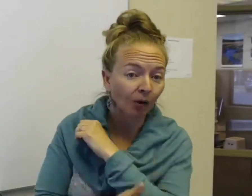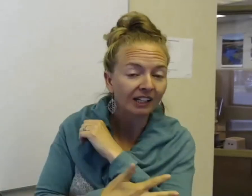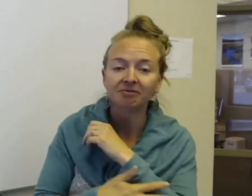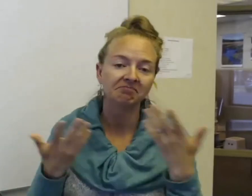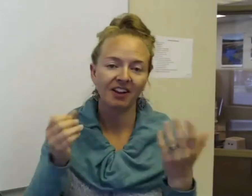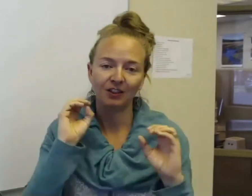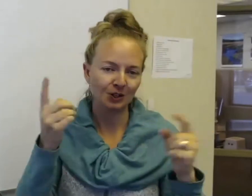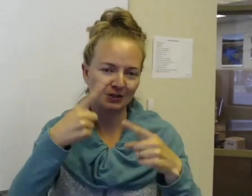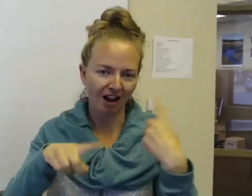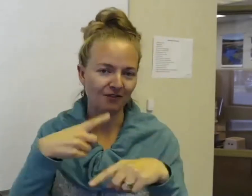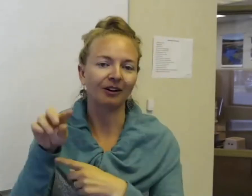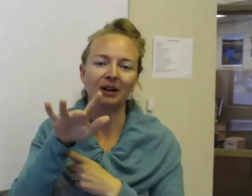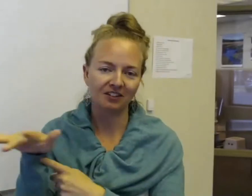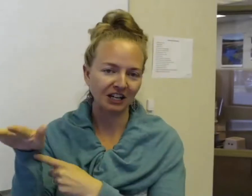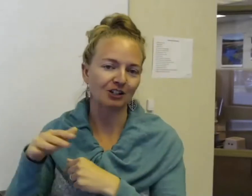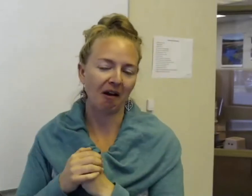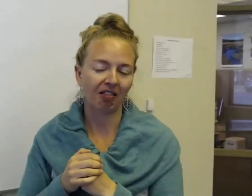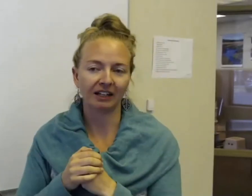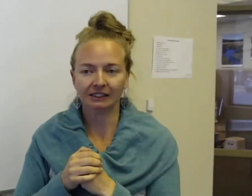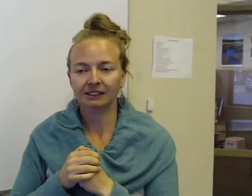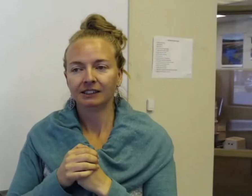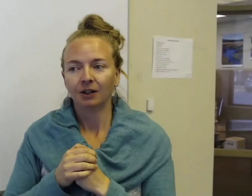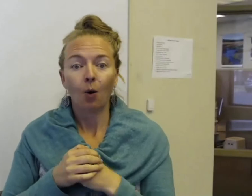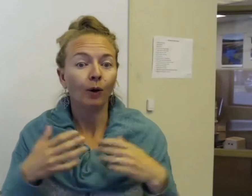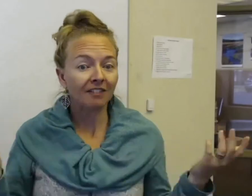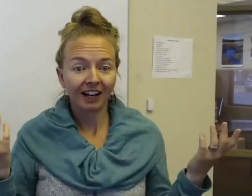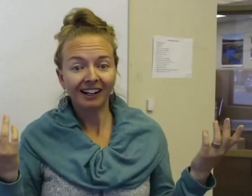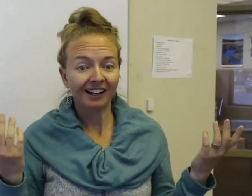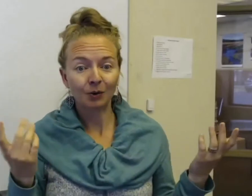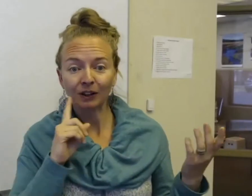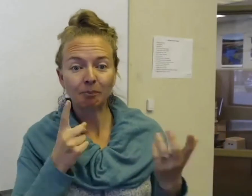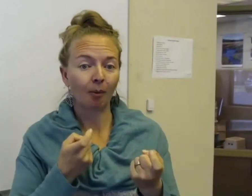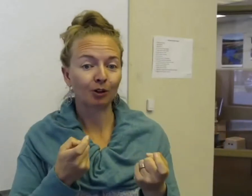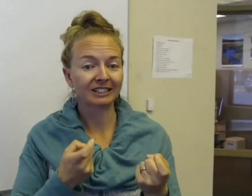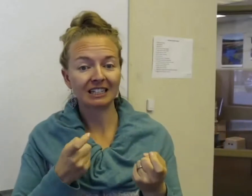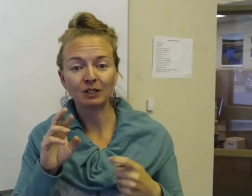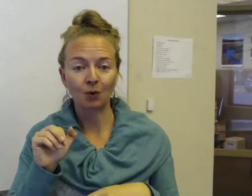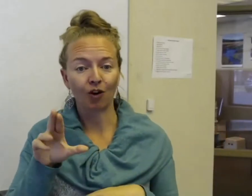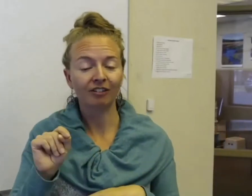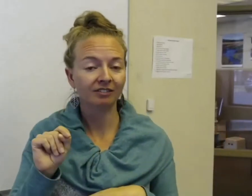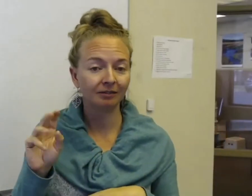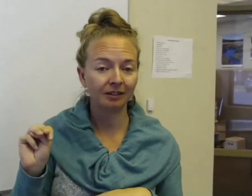There's no sign for it. You have to fingerspell it. Or even a really popular ski resort,